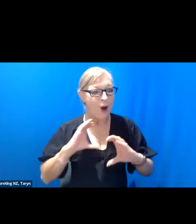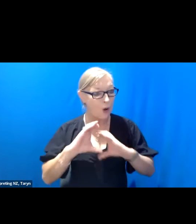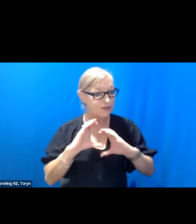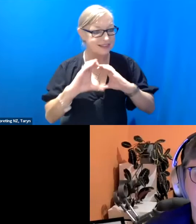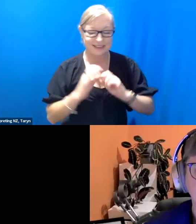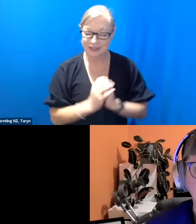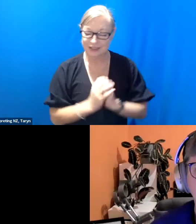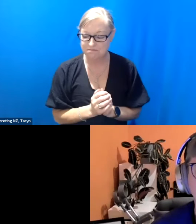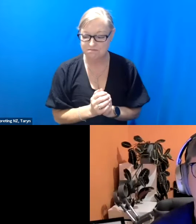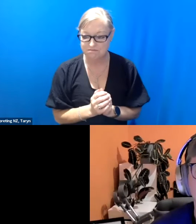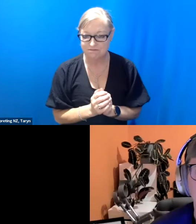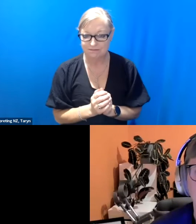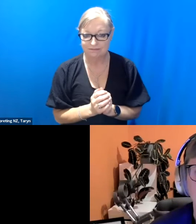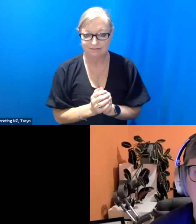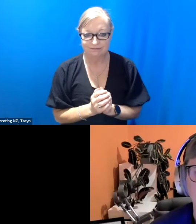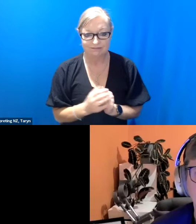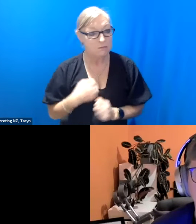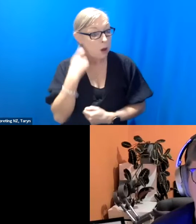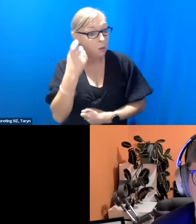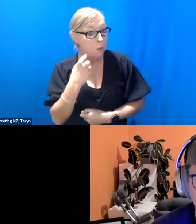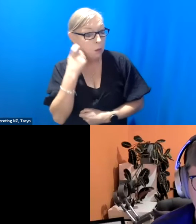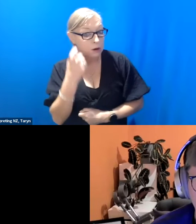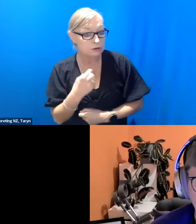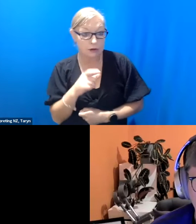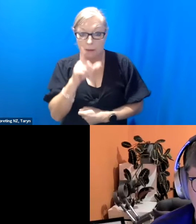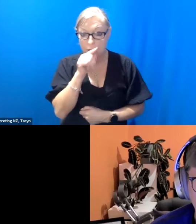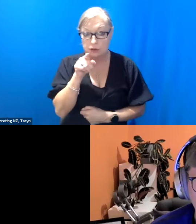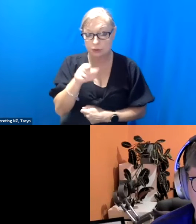And I just wondered if you might want to lead with, you know,